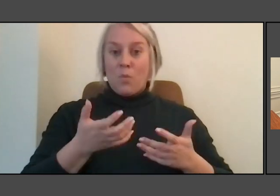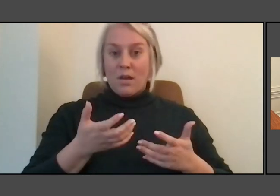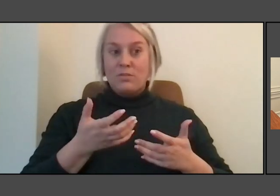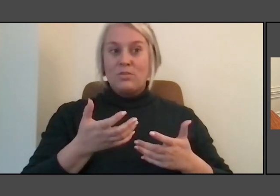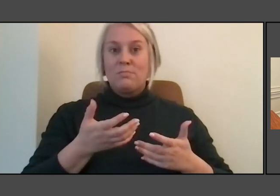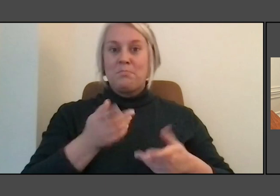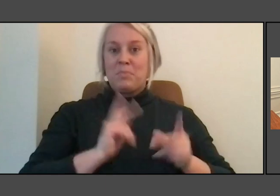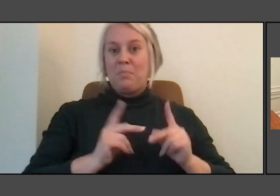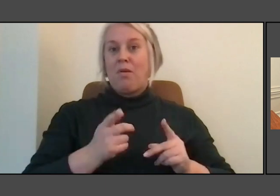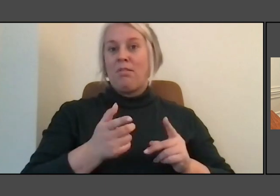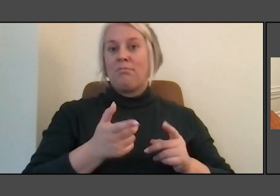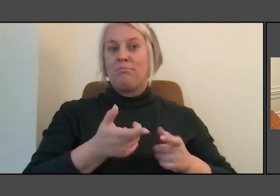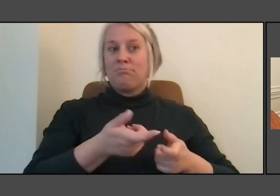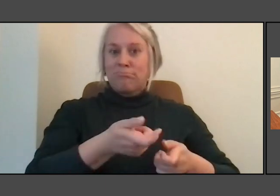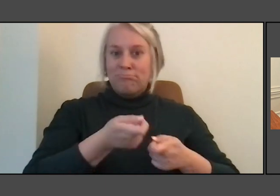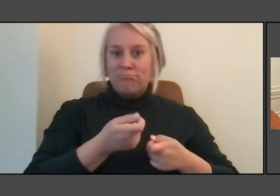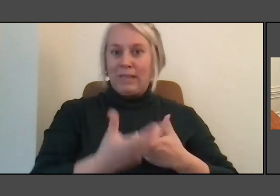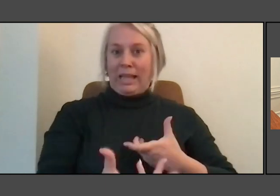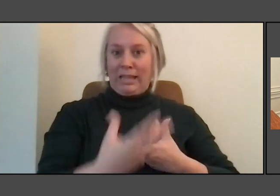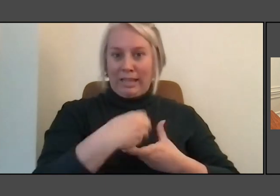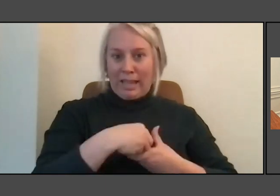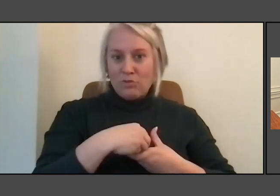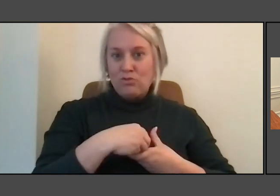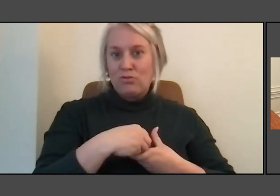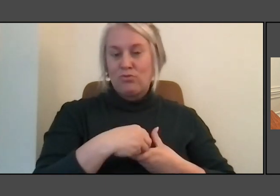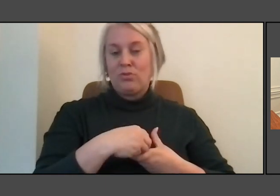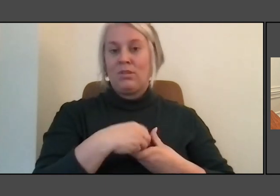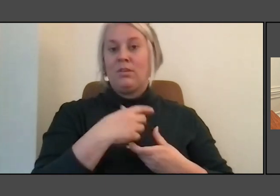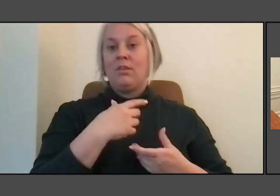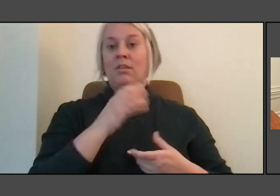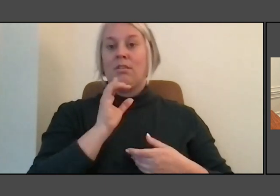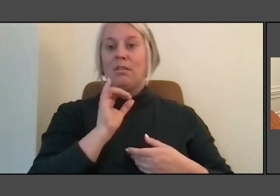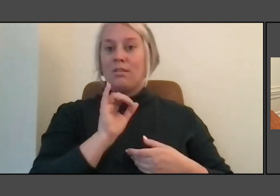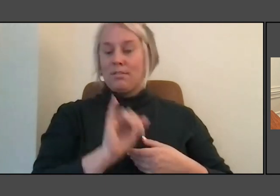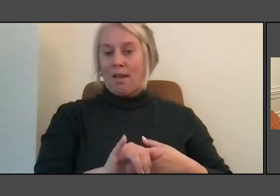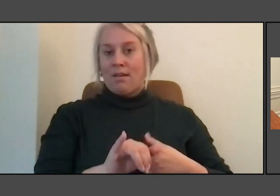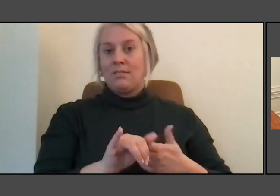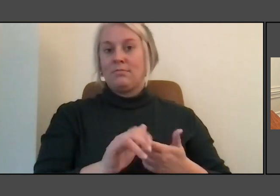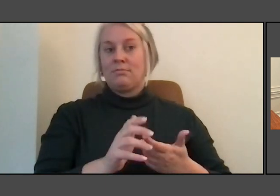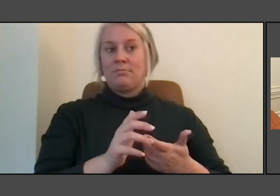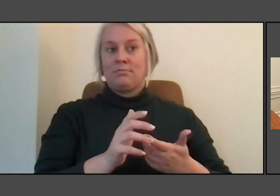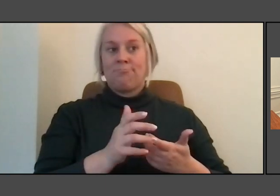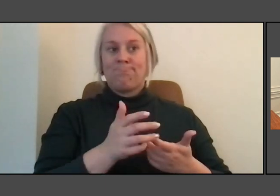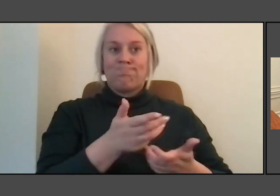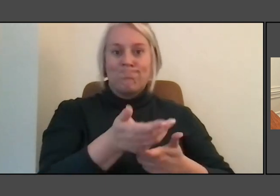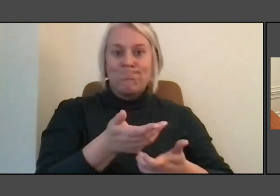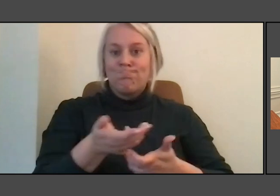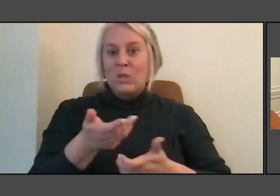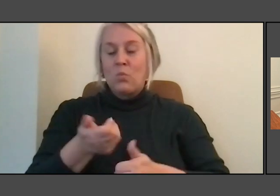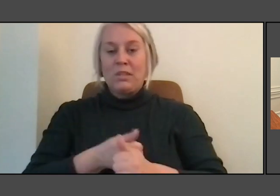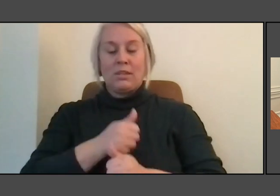that's the interaction with each group. So with the Chinook, they blessed the site